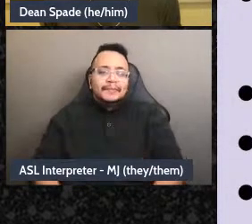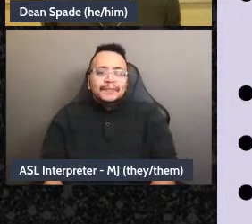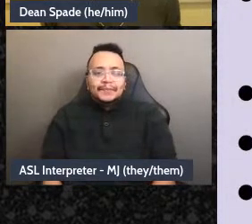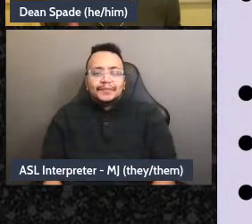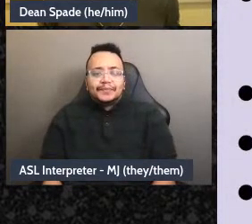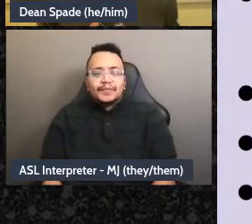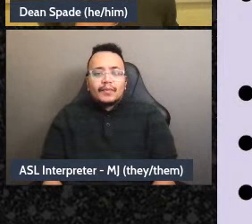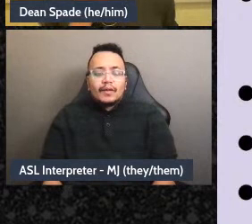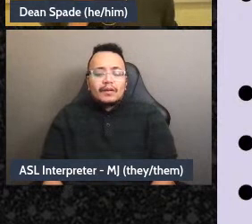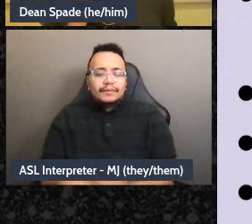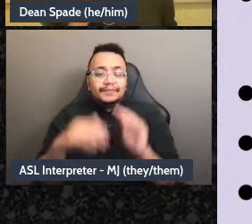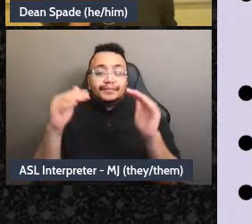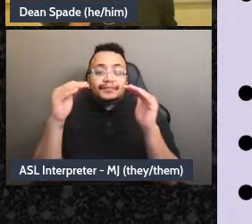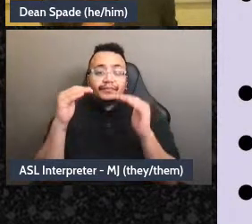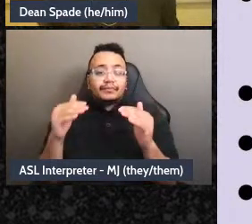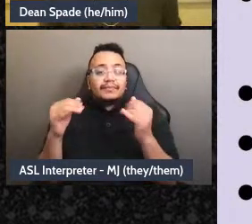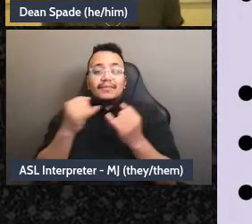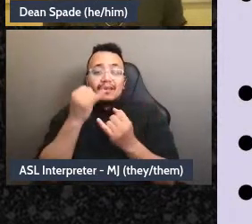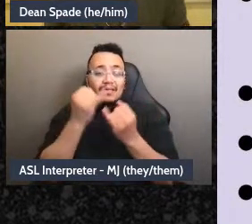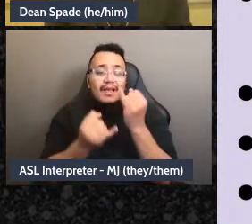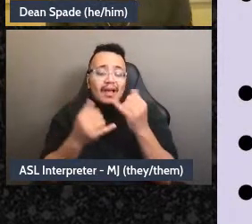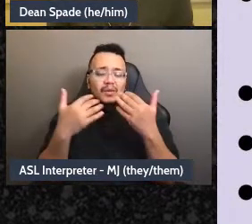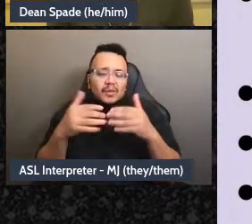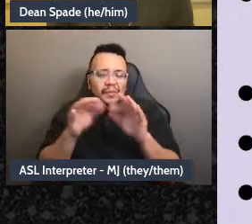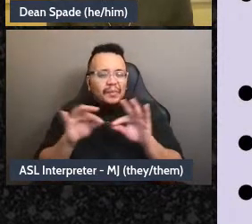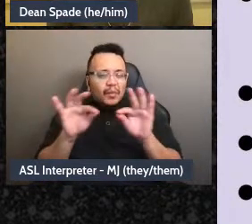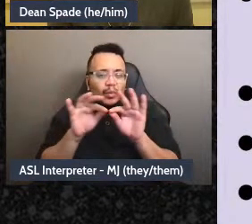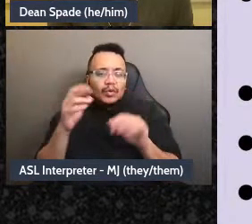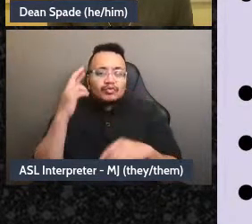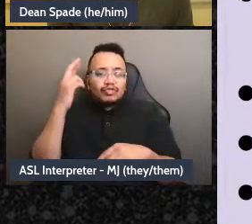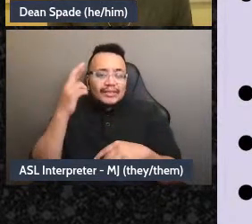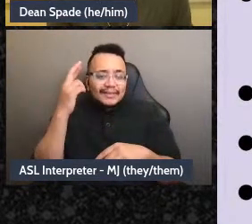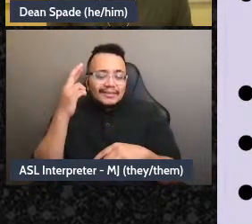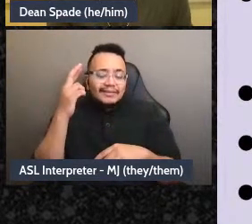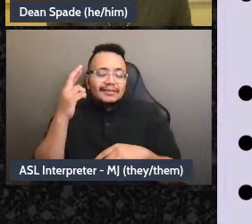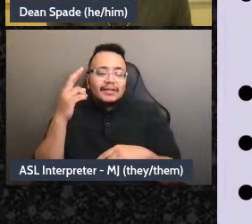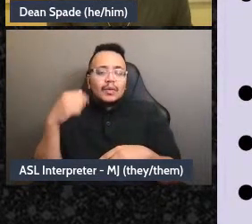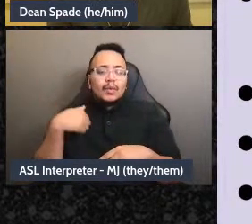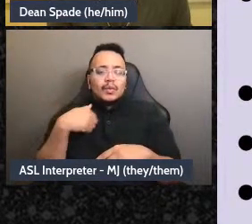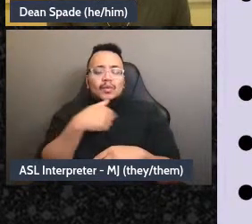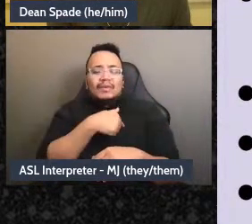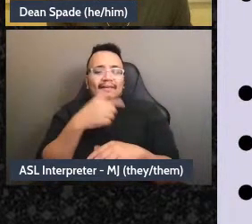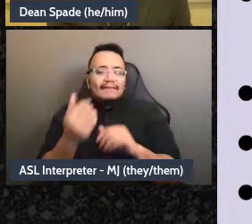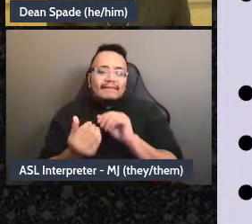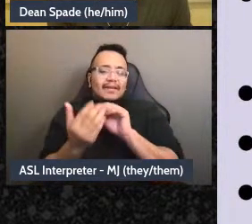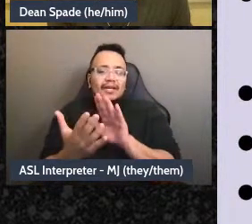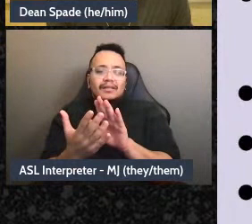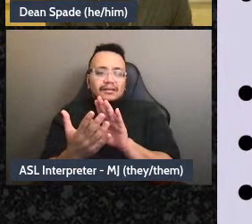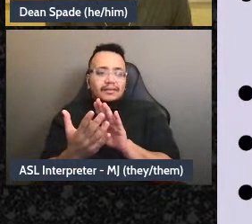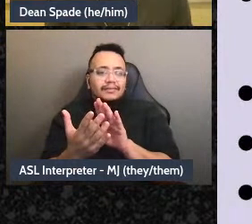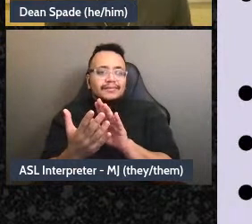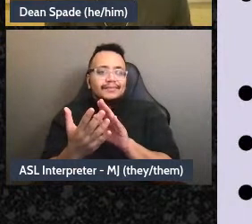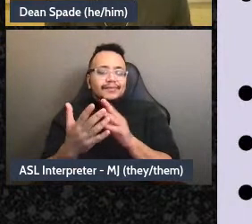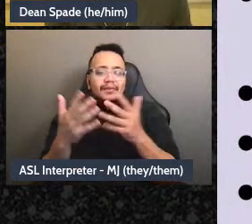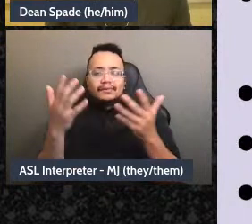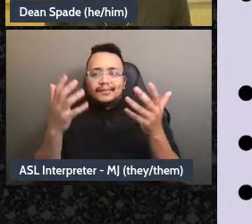And the final sort of big reason is that, you know, we're facing disastrous times,